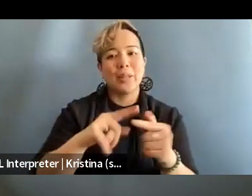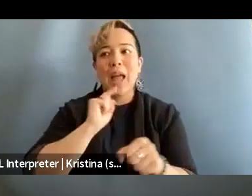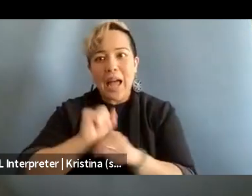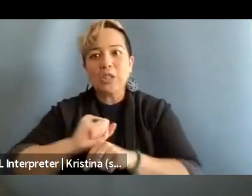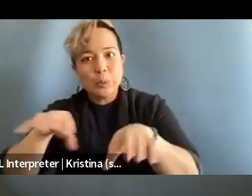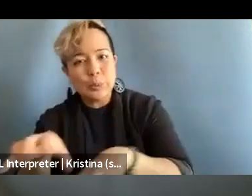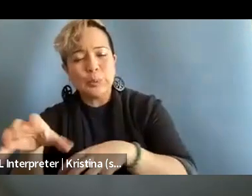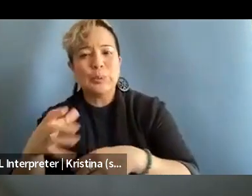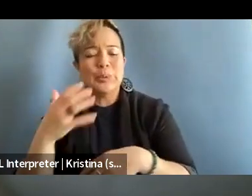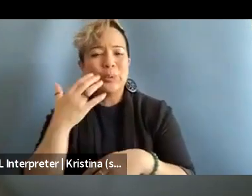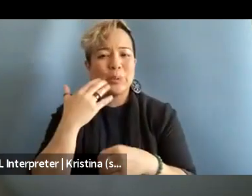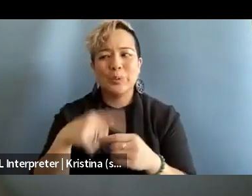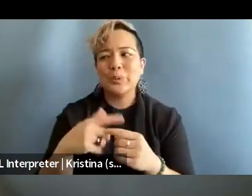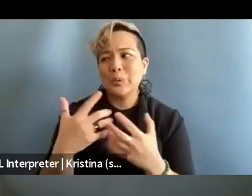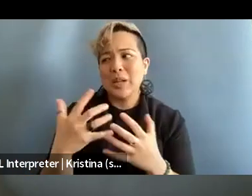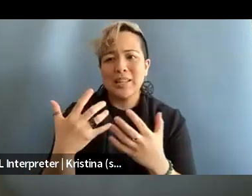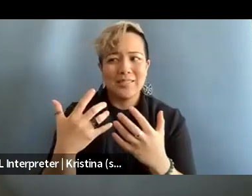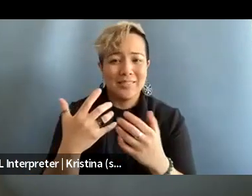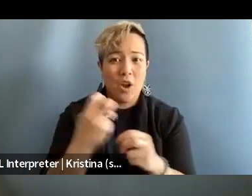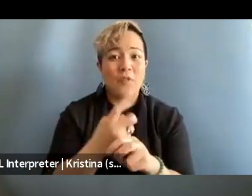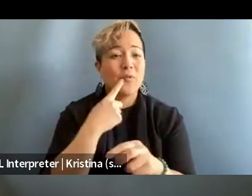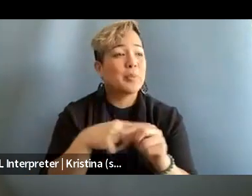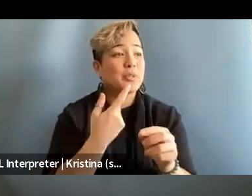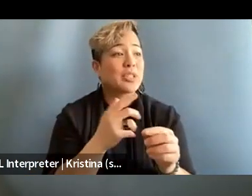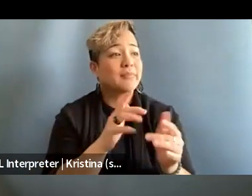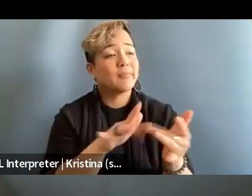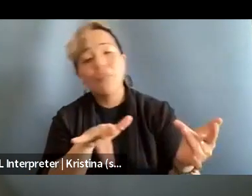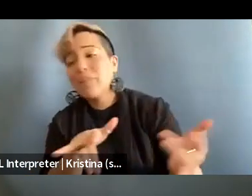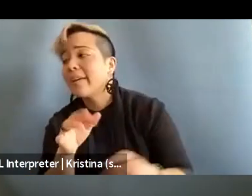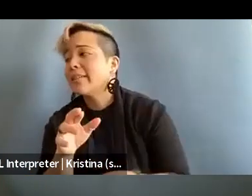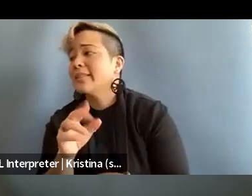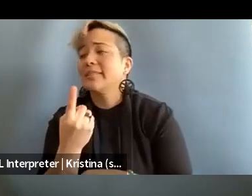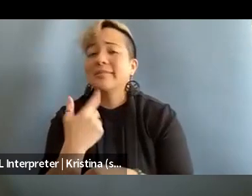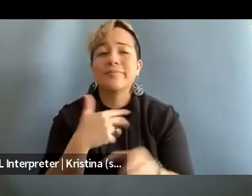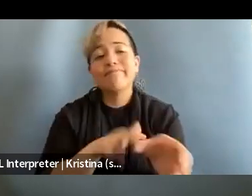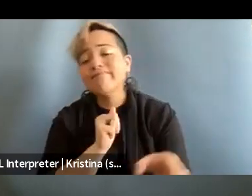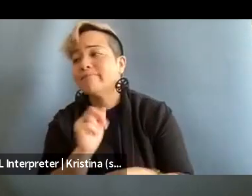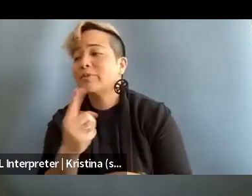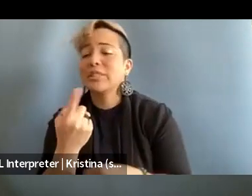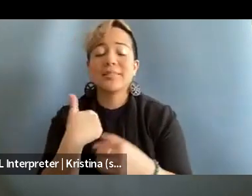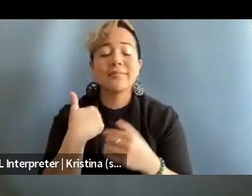to kind of get offline or shrug it off. And there needs to be a better like implementation